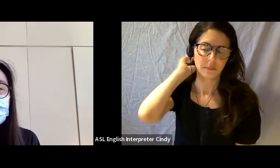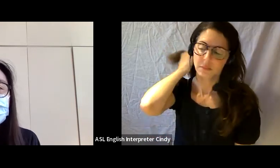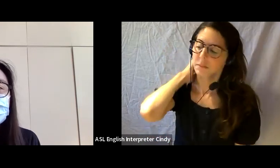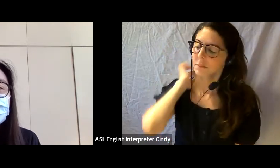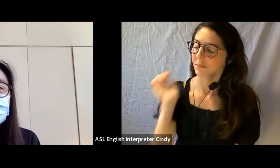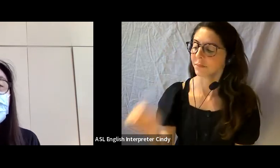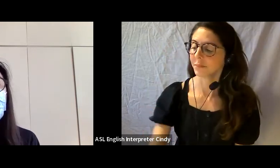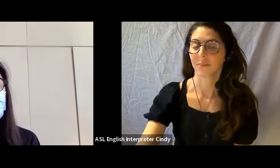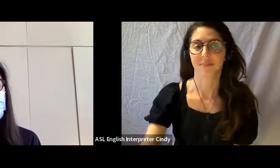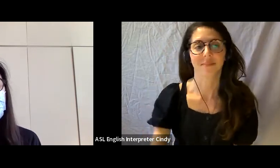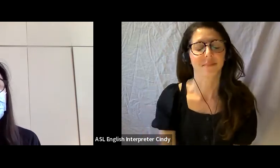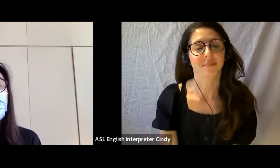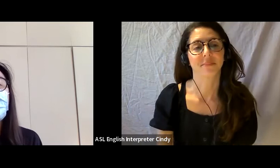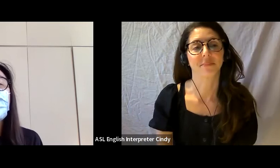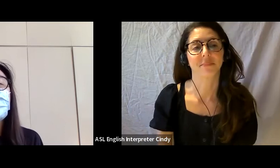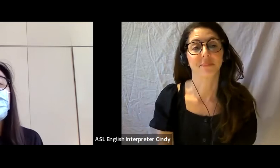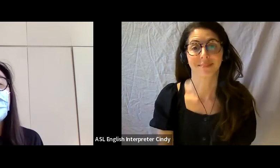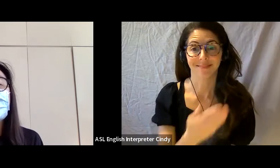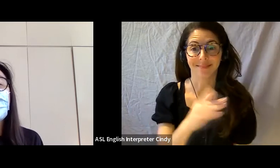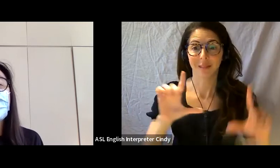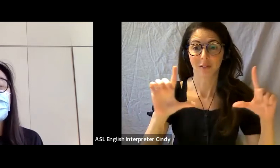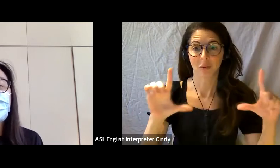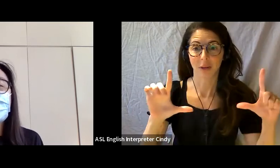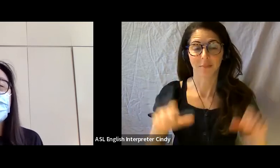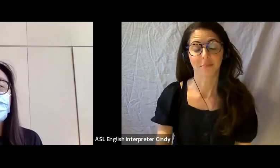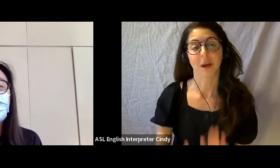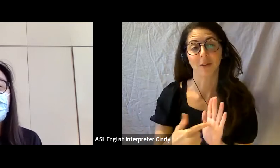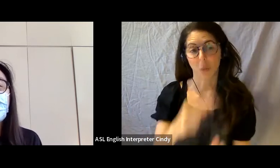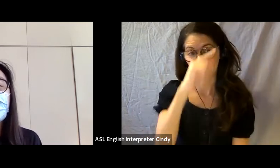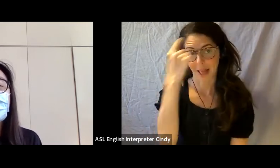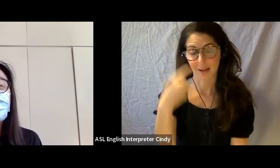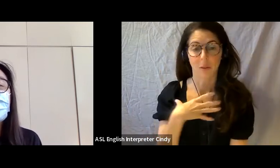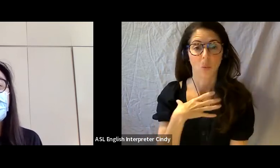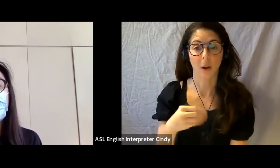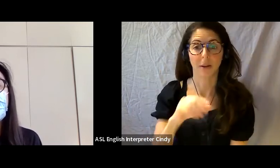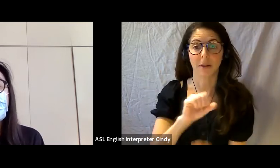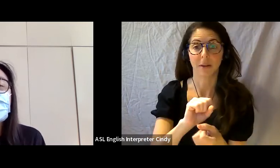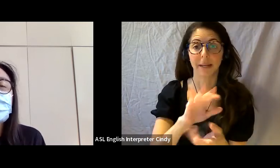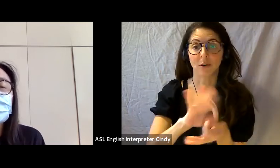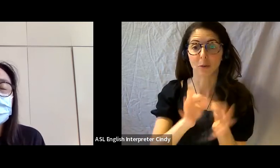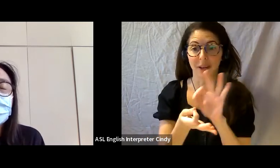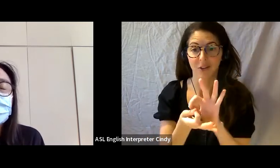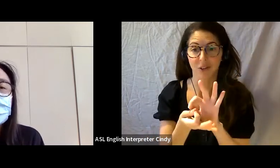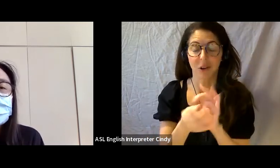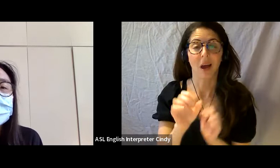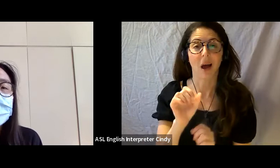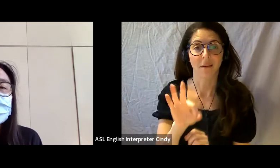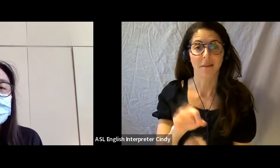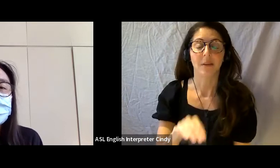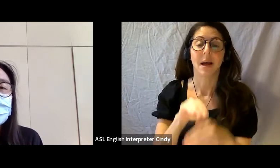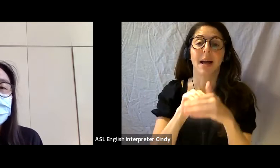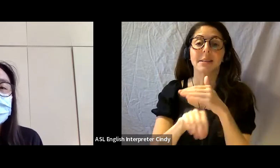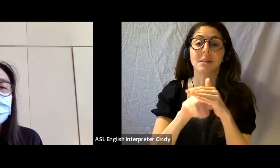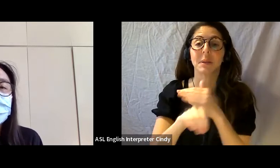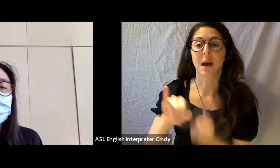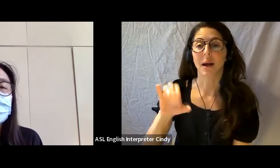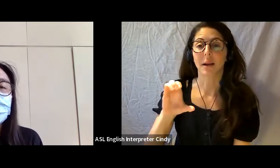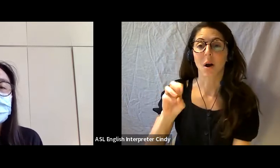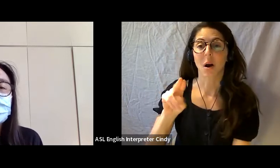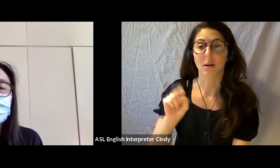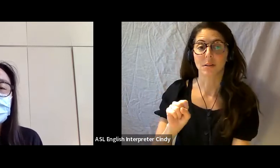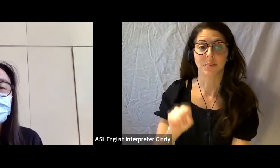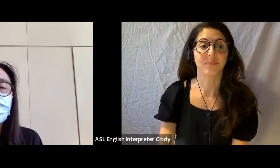So on the screen here I’ve got some black and white interpretations of what are called Accessibility Icons, and these have been made by Valentine Brown.